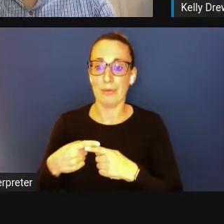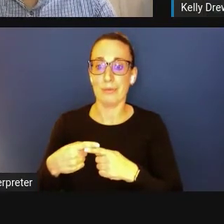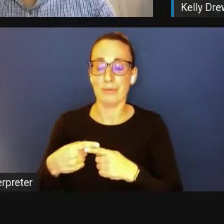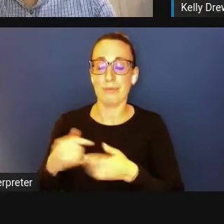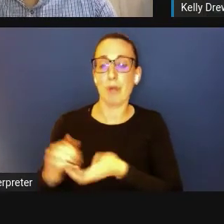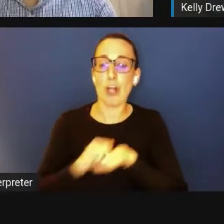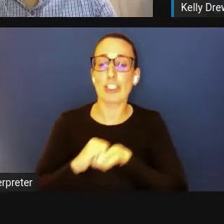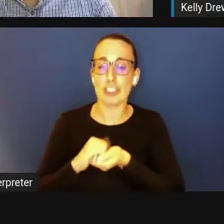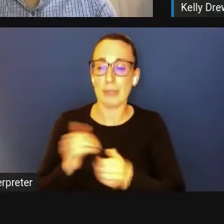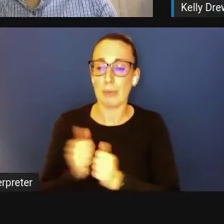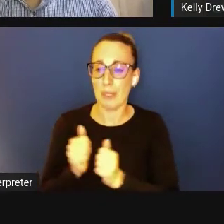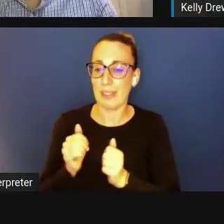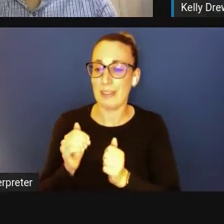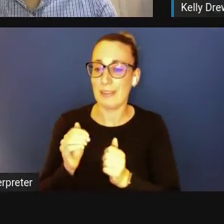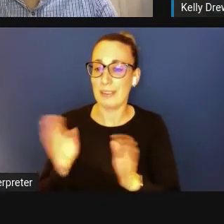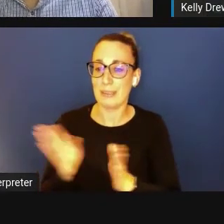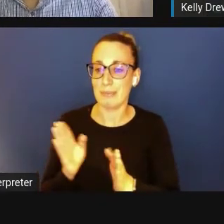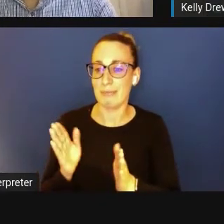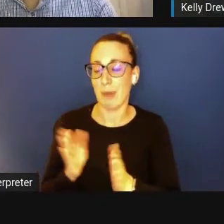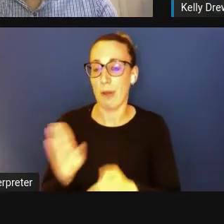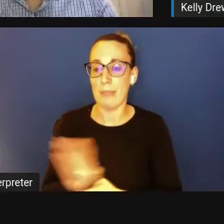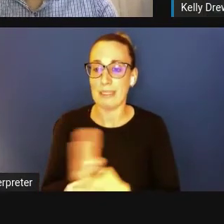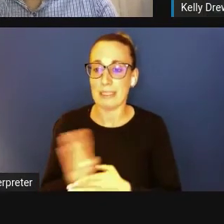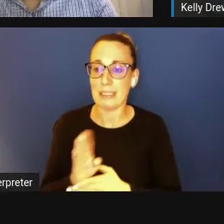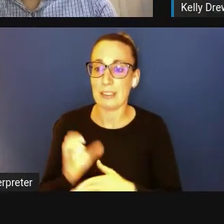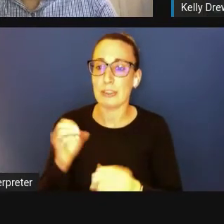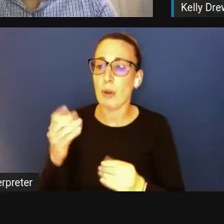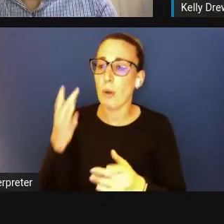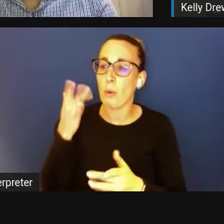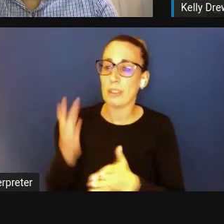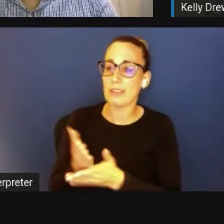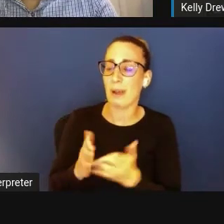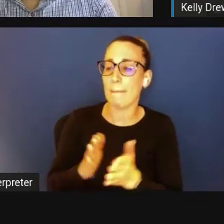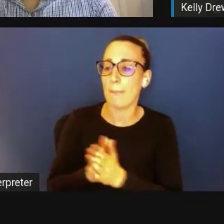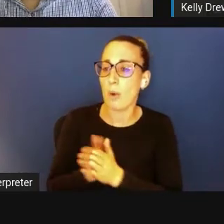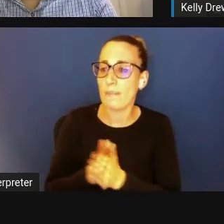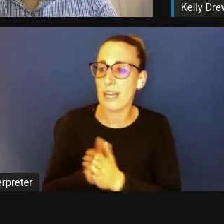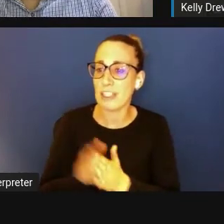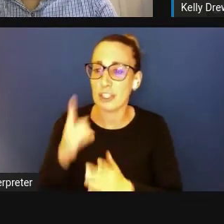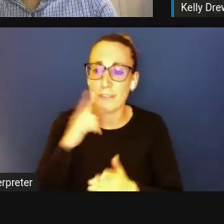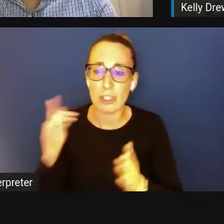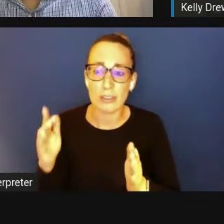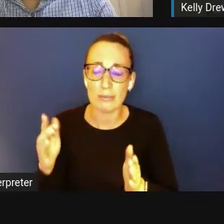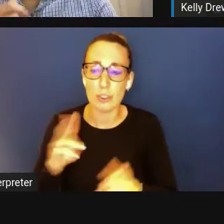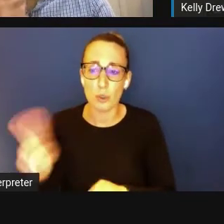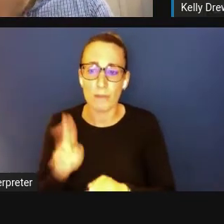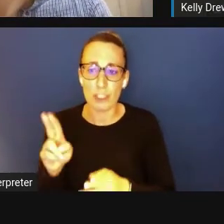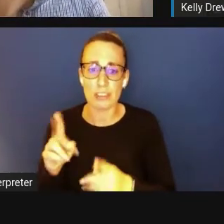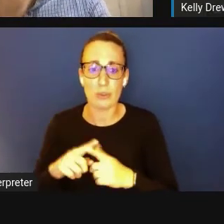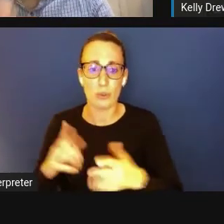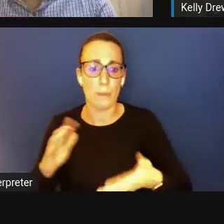Someone asked, "What are some of the motivations for a university to partner with small business?" Kelly Drew: I can answer that one.